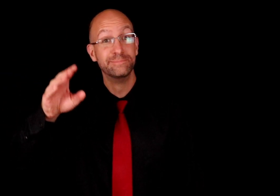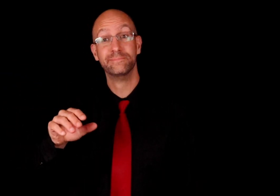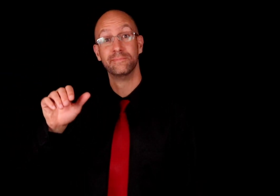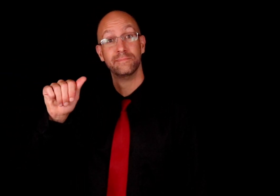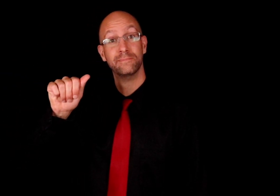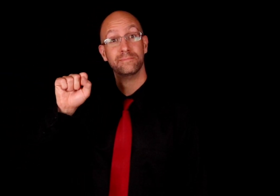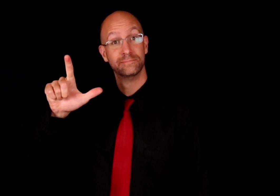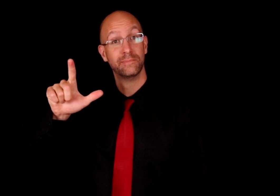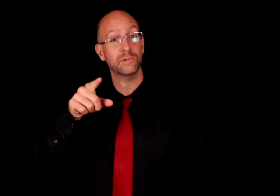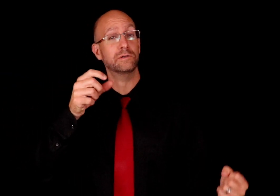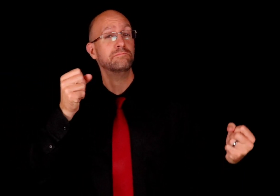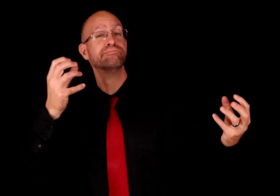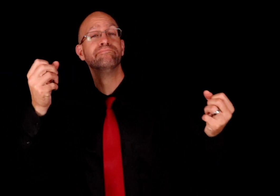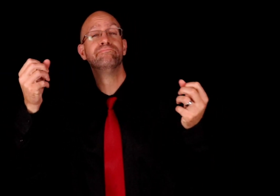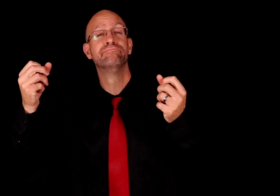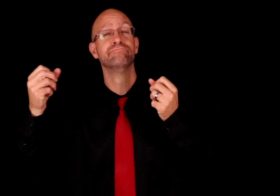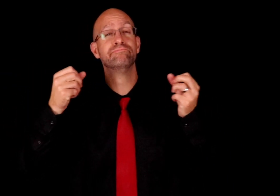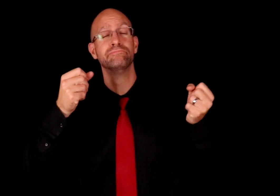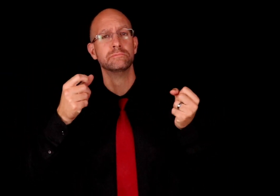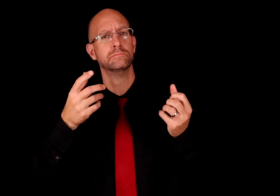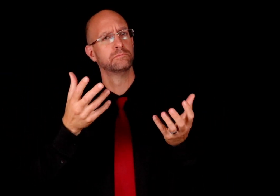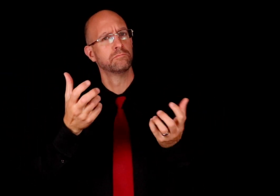Hello! When you sign in ASL